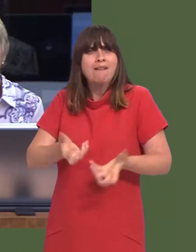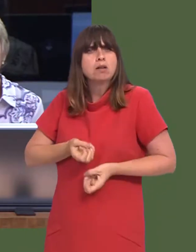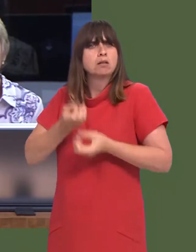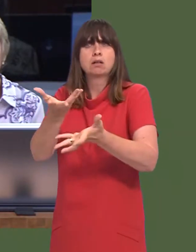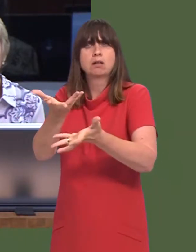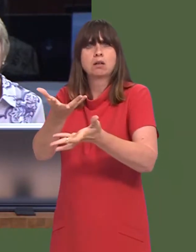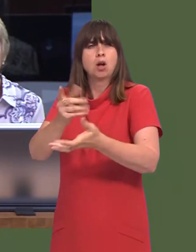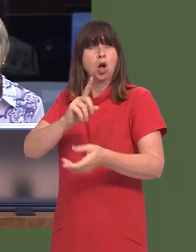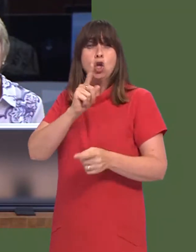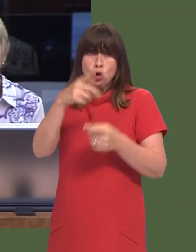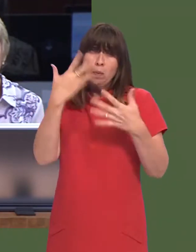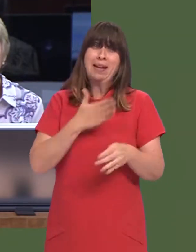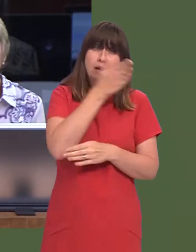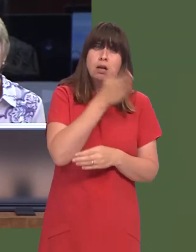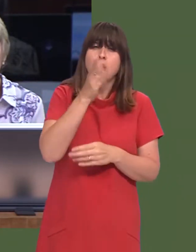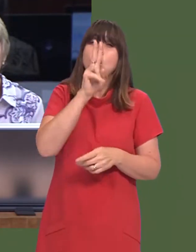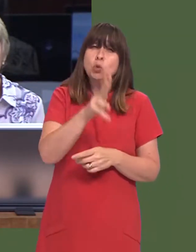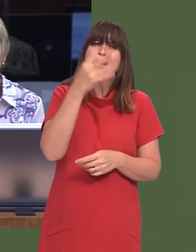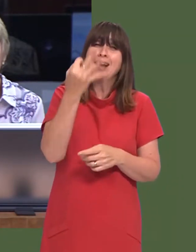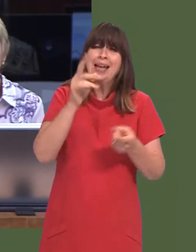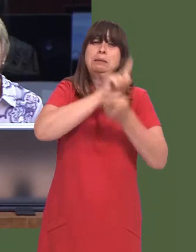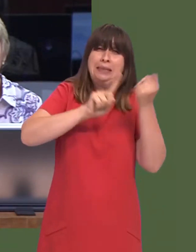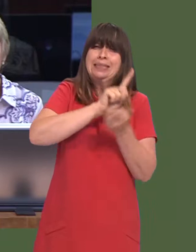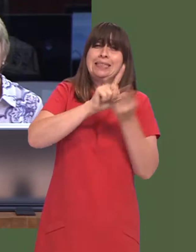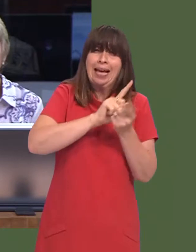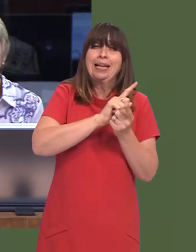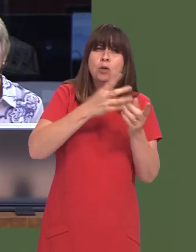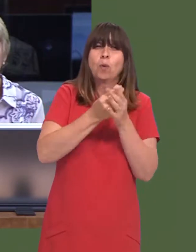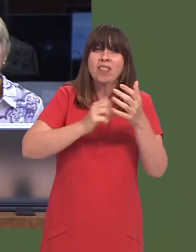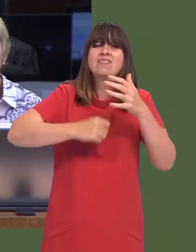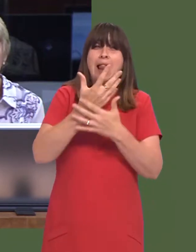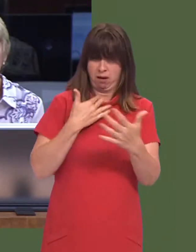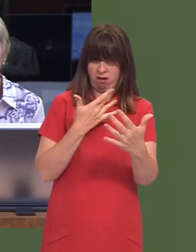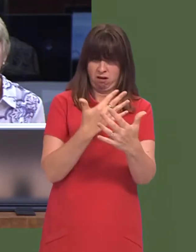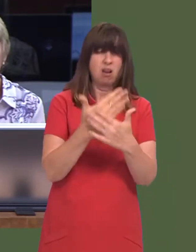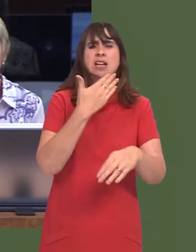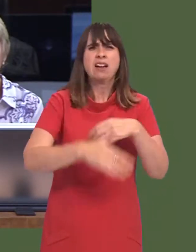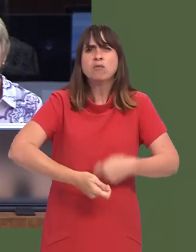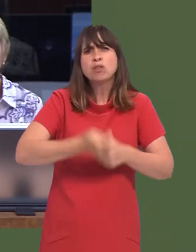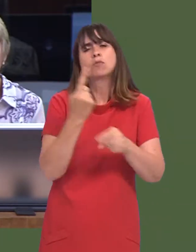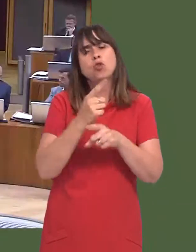Why wasnít it raised in the 28 different meetings that you had with the developers?